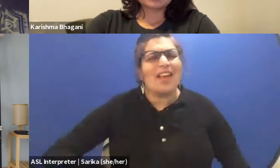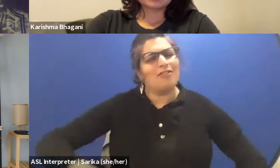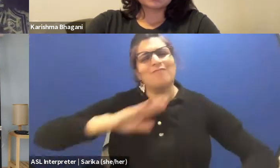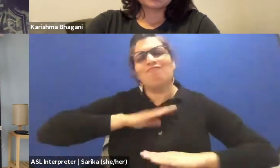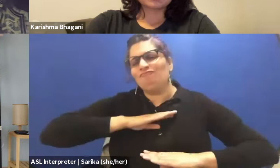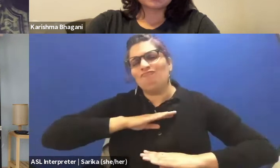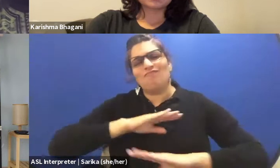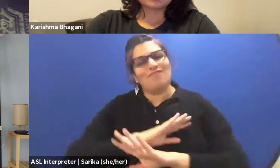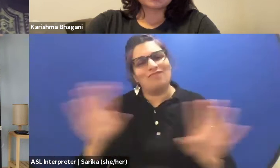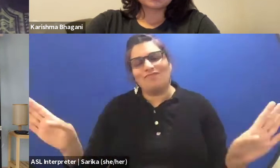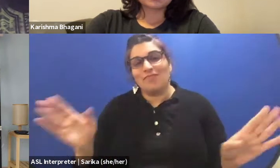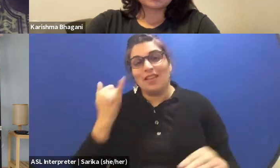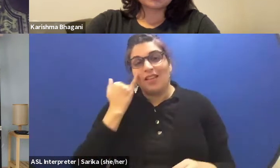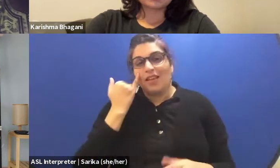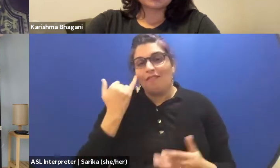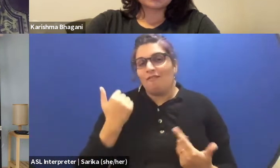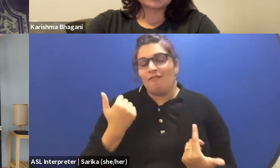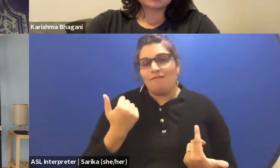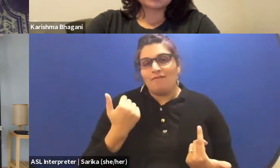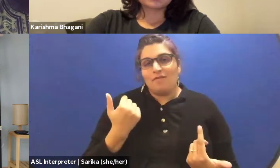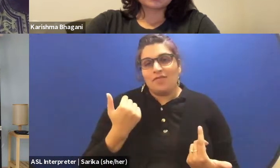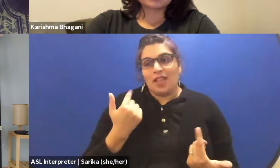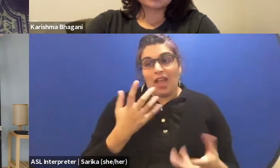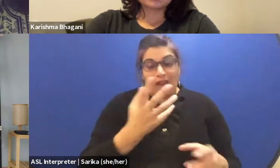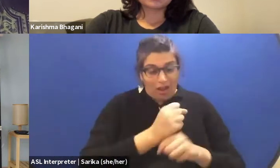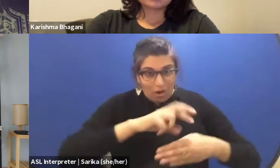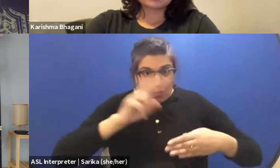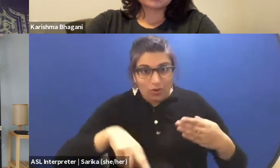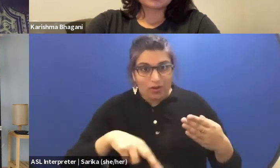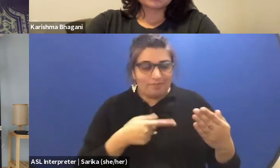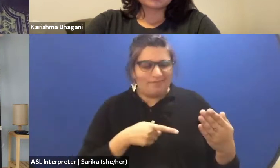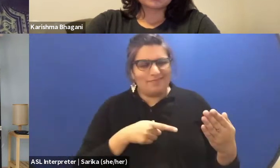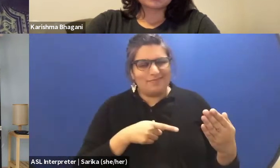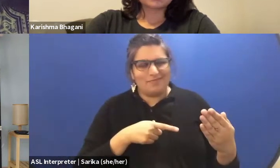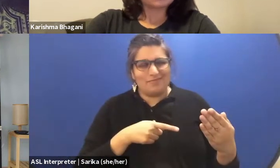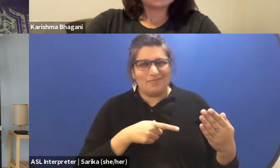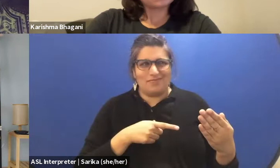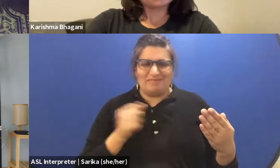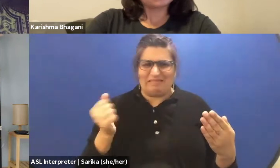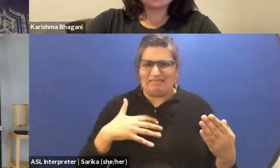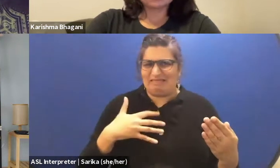For me, if I got a result, I am a little bit afraid because I am saying to myself,